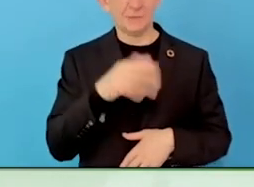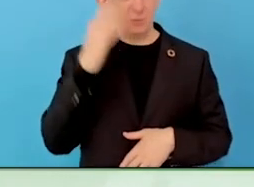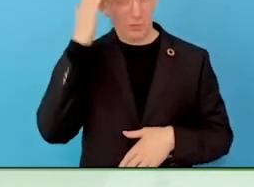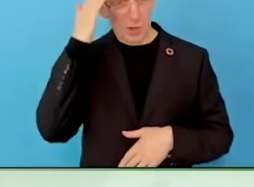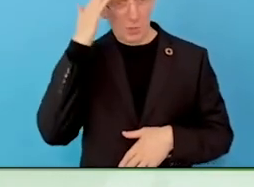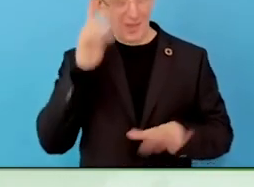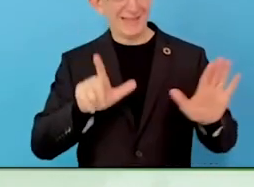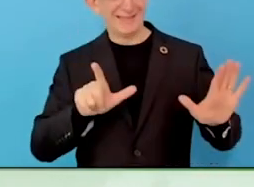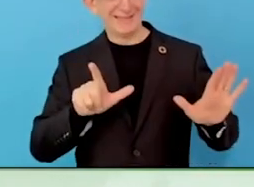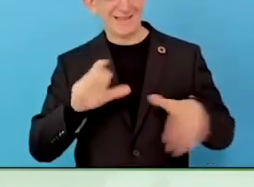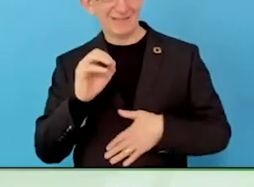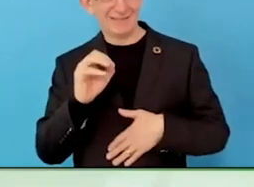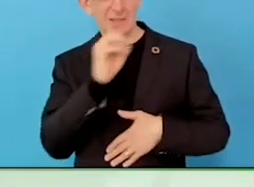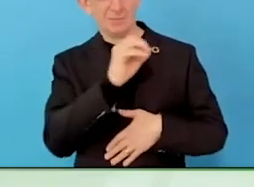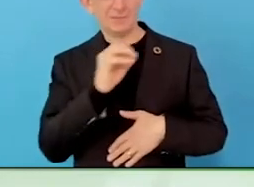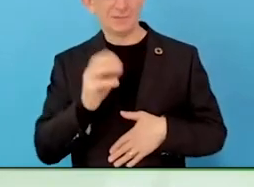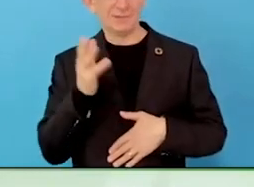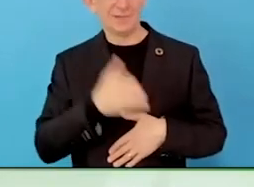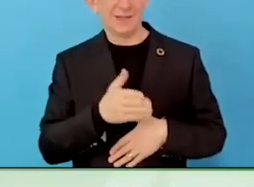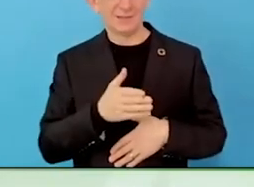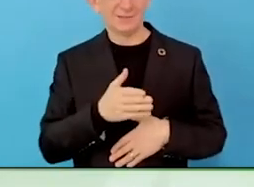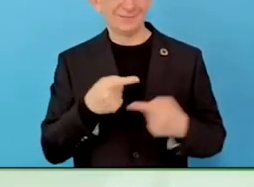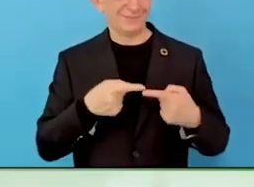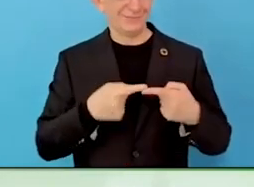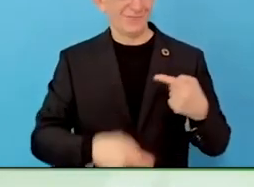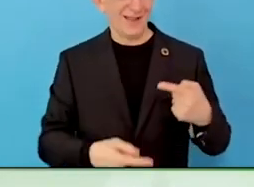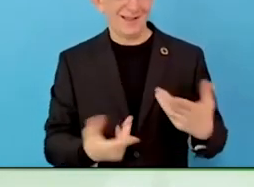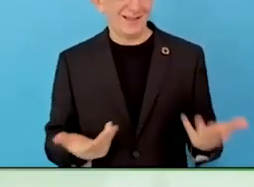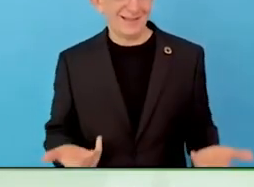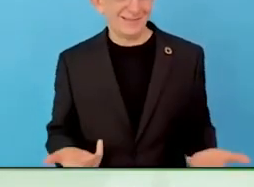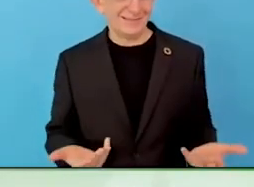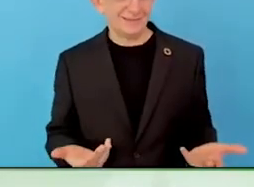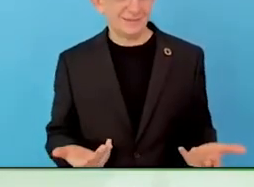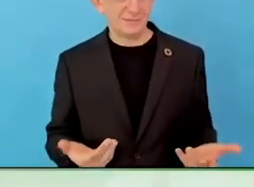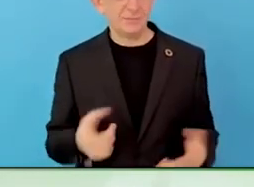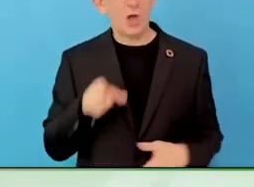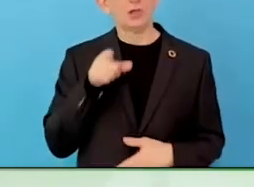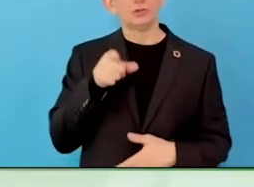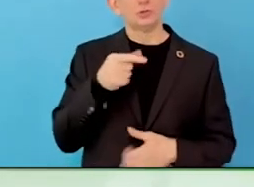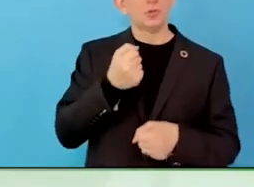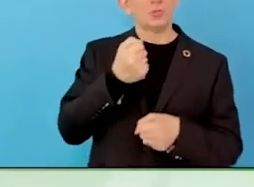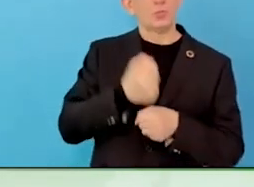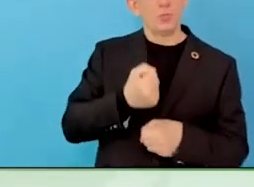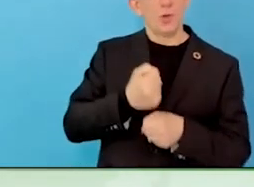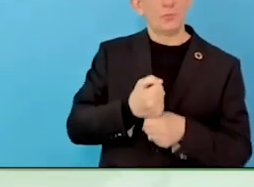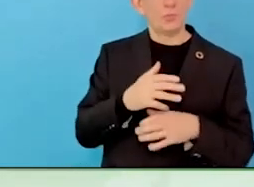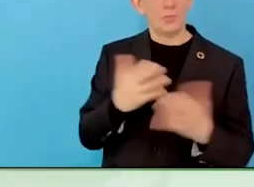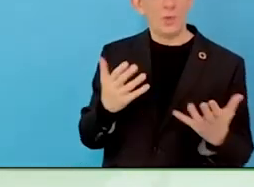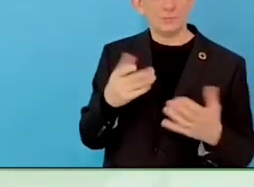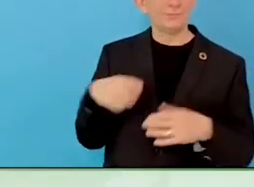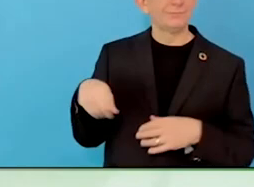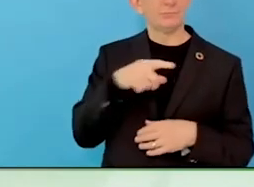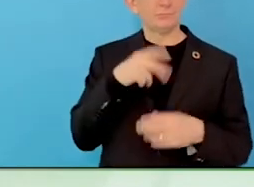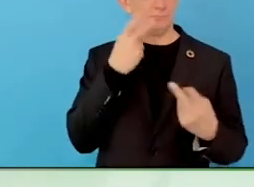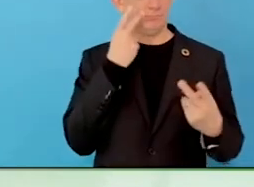the implications, had a stammer, you support jobseekers to get the skills necessary.